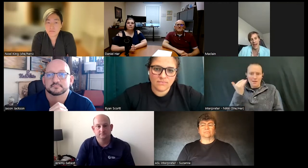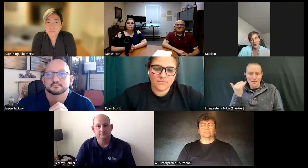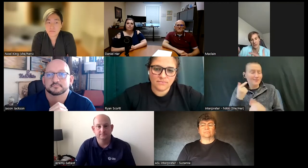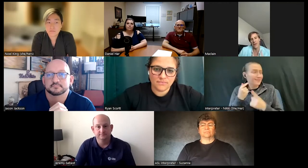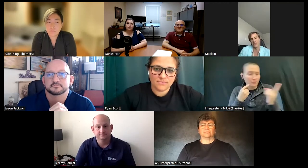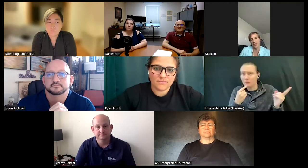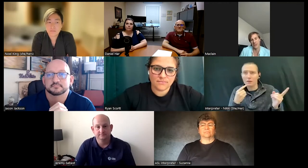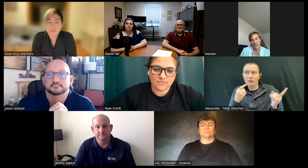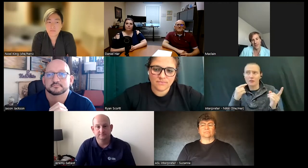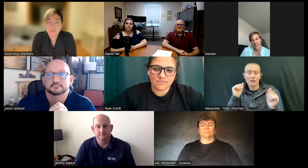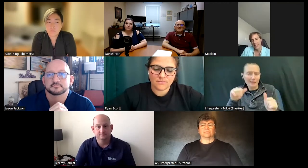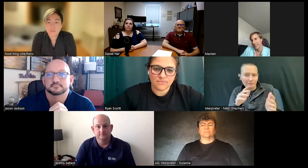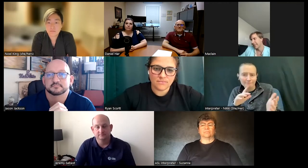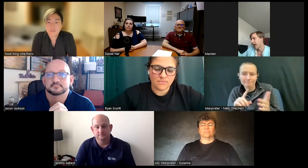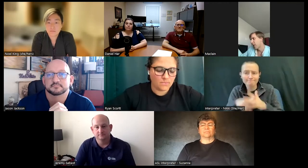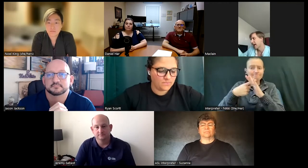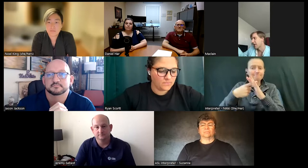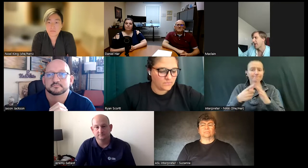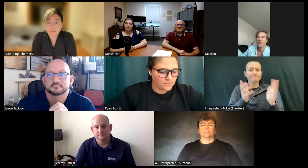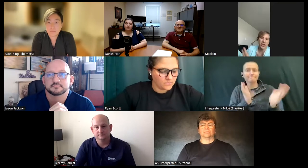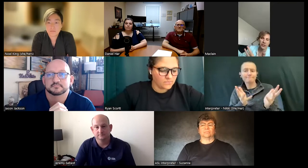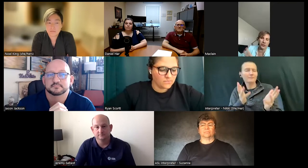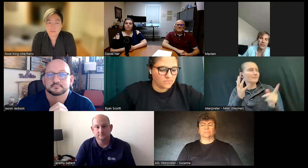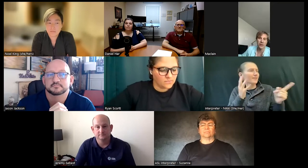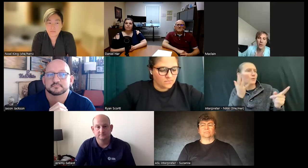can have those conversations up hey why can't you have an induction Loop here or